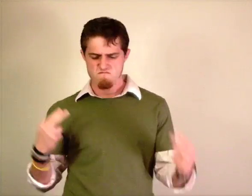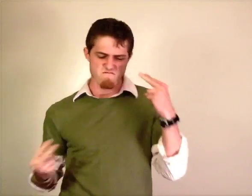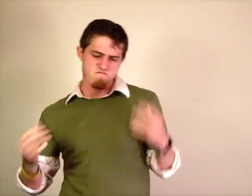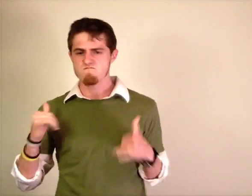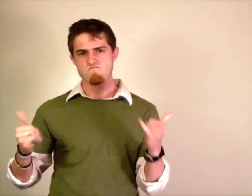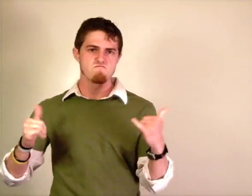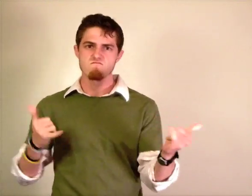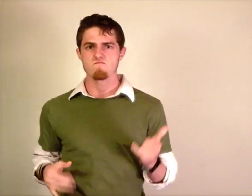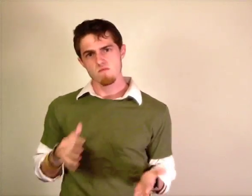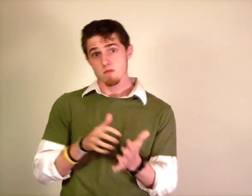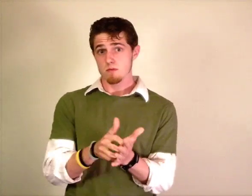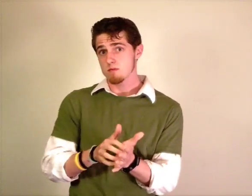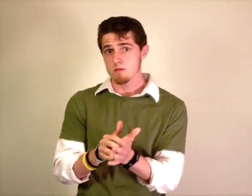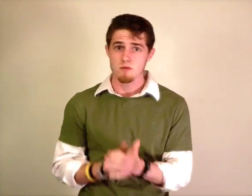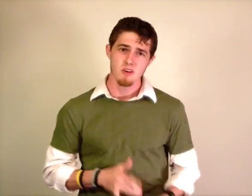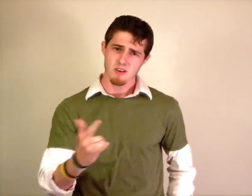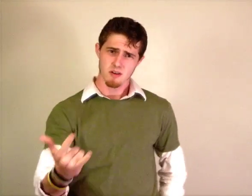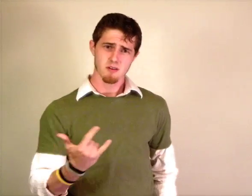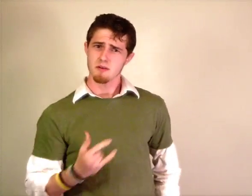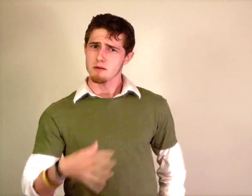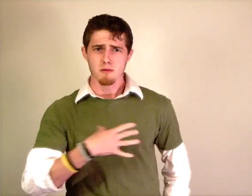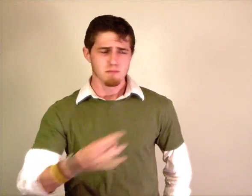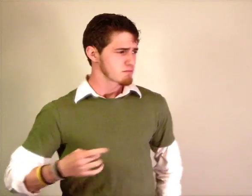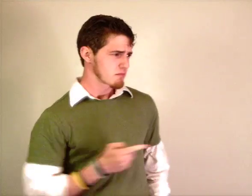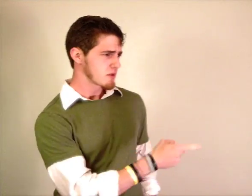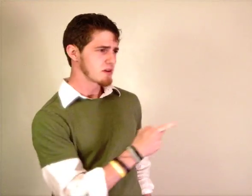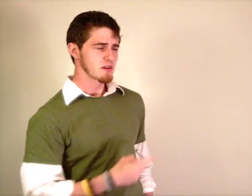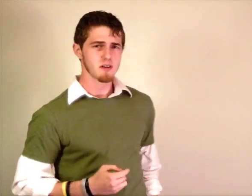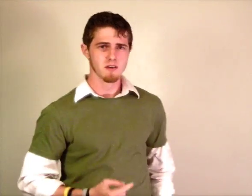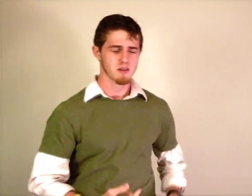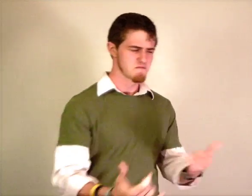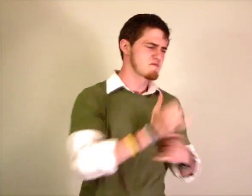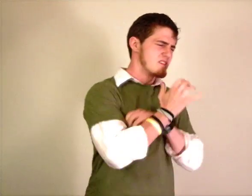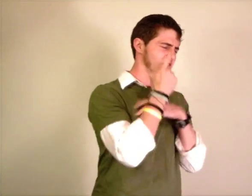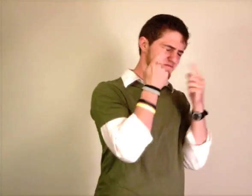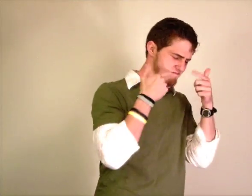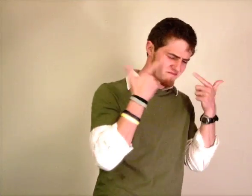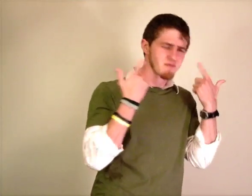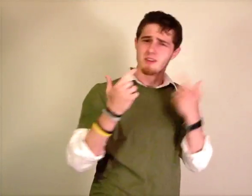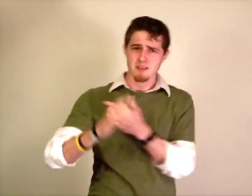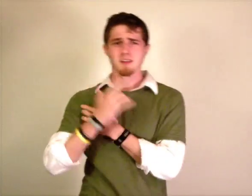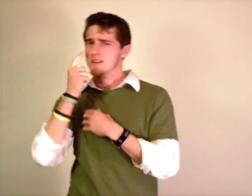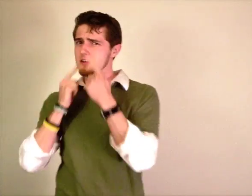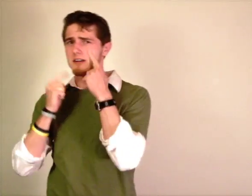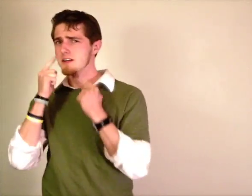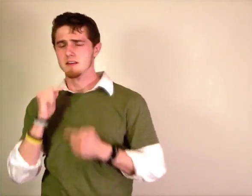You're vain, your games, you're insecure YOU VAIN, PLAY, WEAK You love me, you like her YOU LOVE-ME, LIKE-HER You make me laugh, you make me cry YOU FORCE-ME LAUGH, FORCE-ME CRY